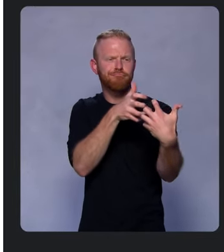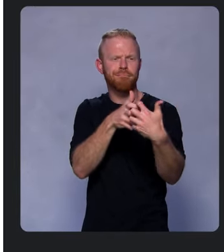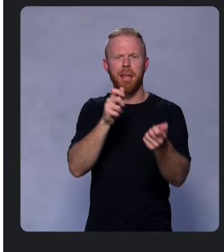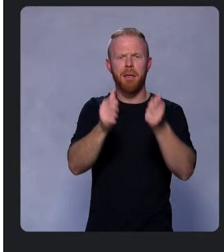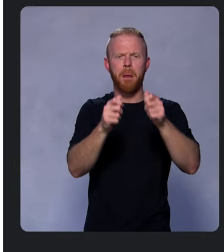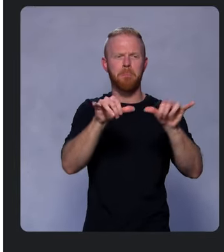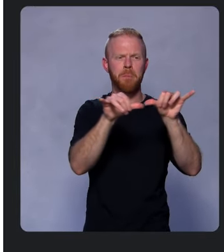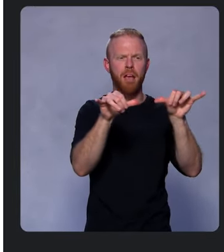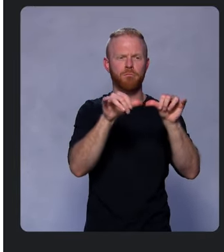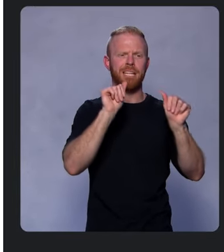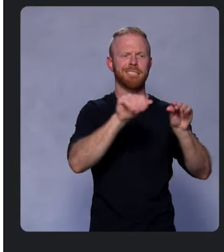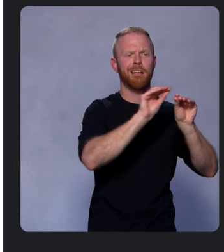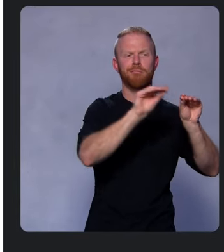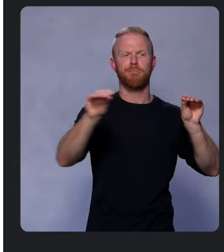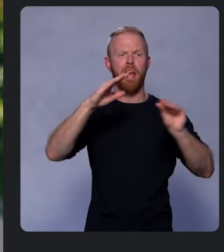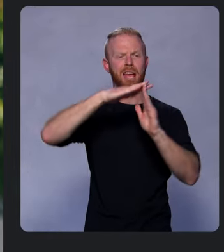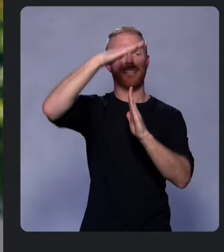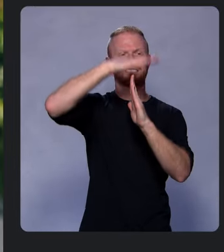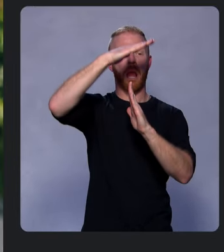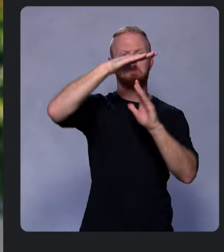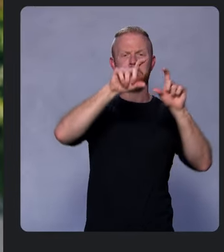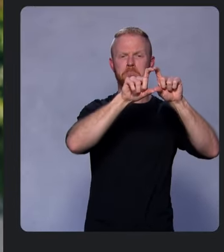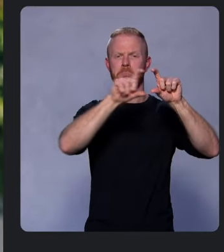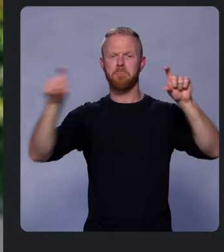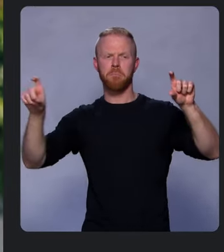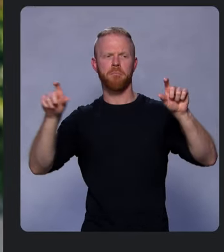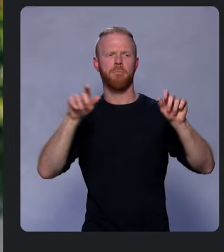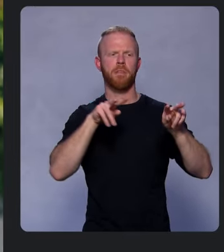the top of the dashboard. So if you want to keep an eye out on the performance of